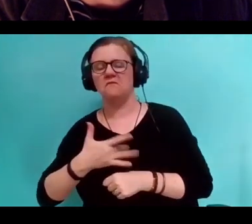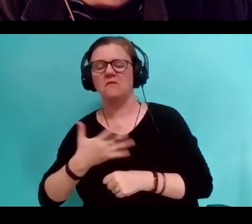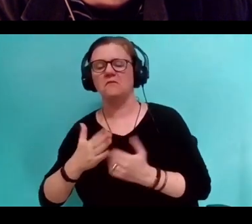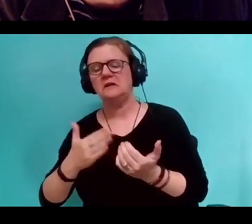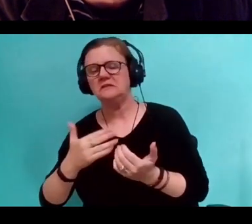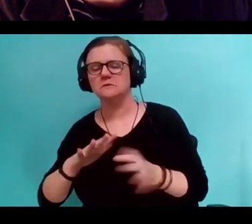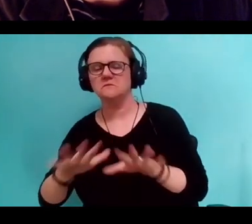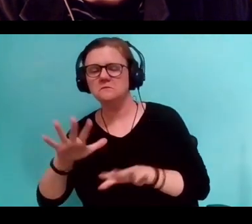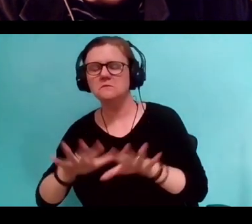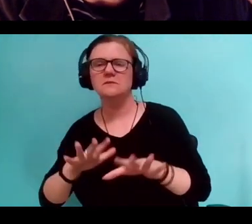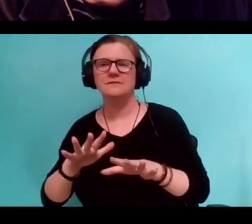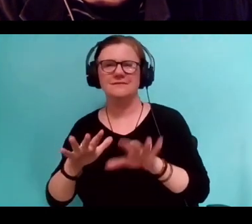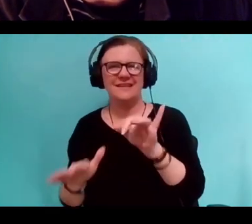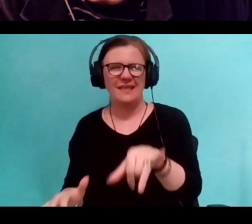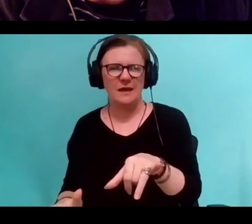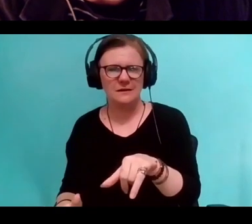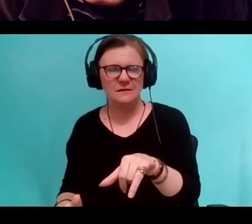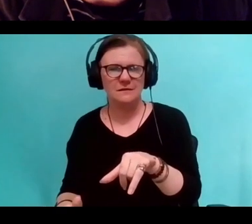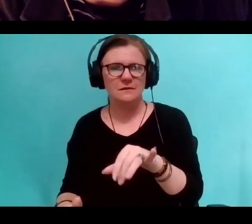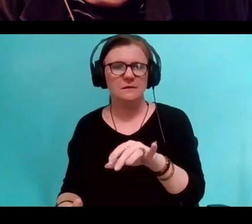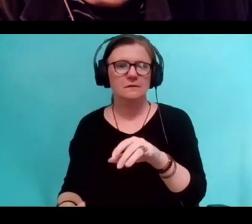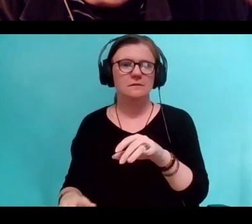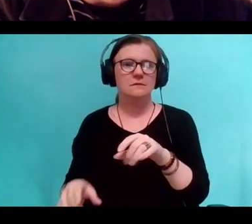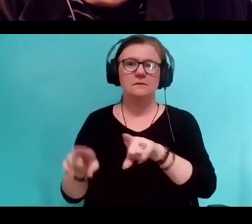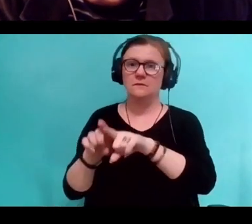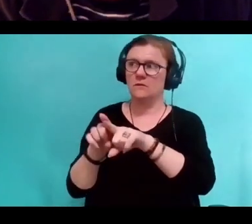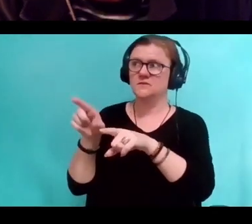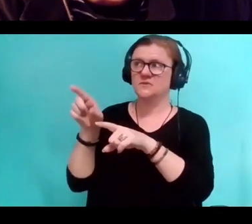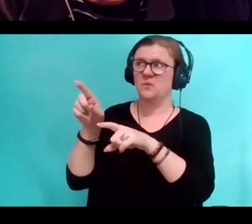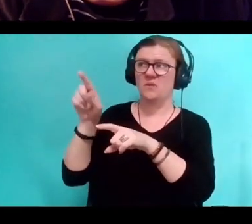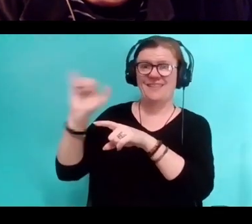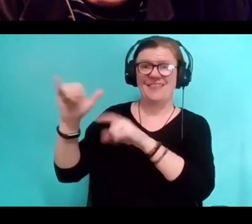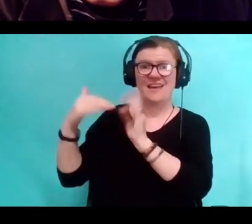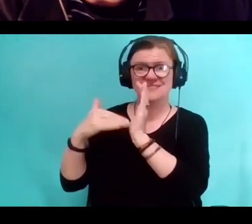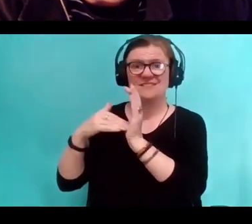because it makes them feel more comfortable. And not because the dominant narrative is in any way wrong